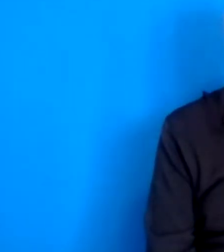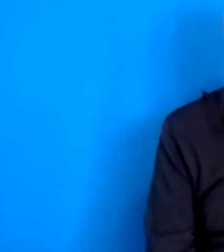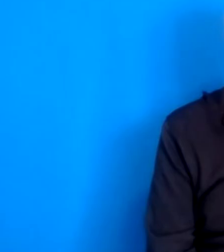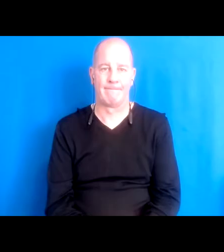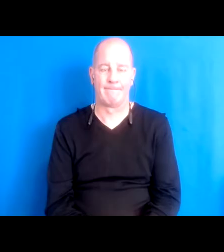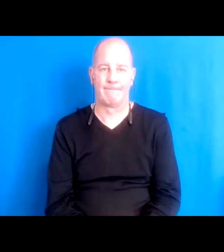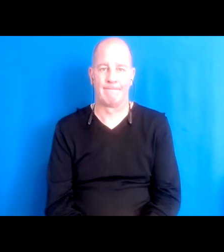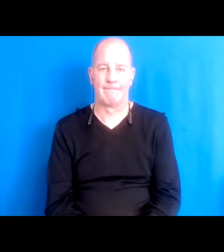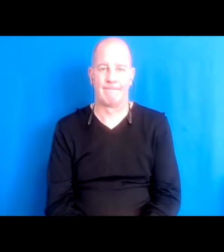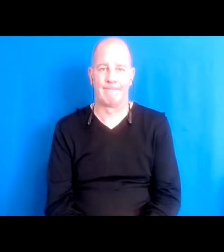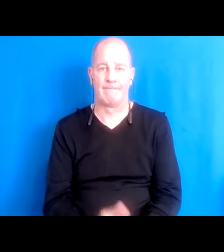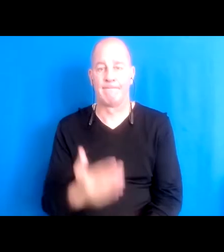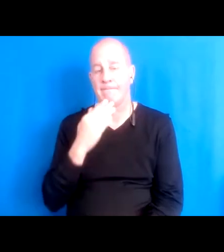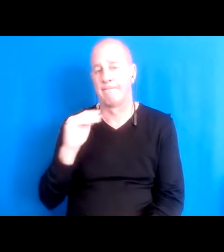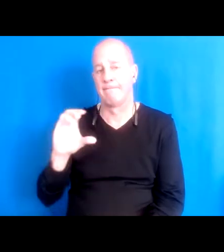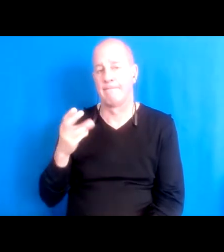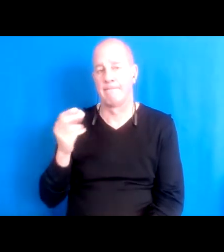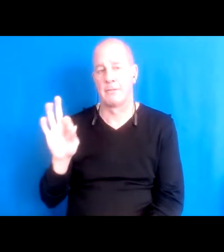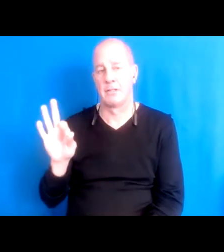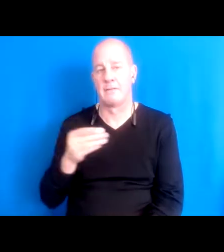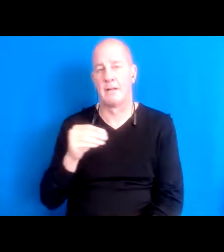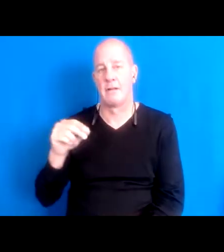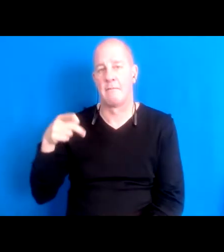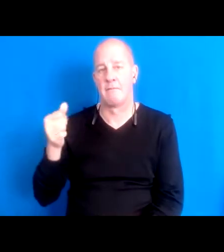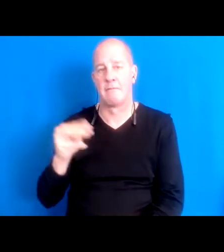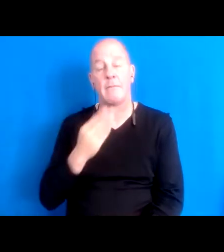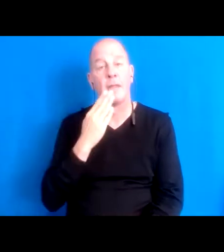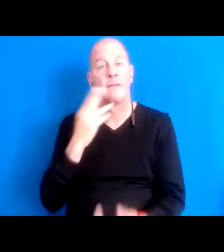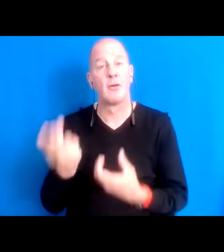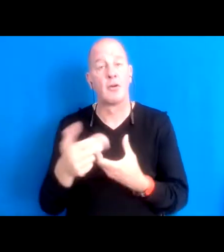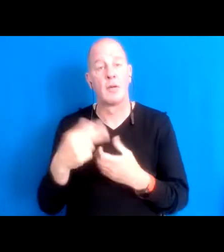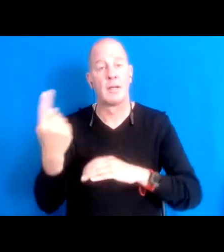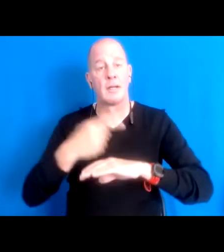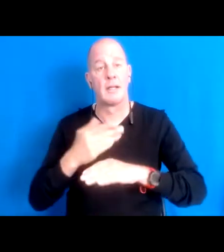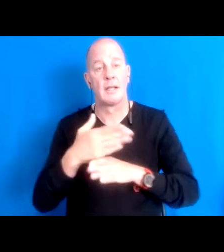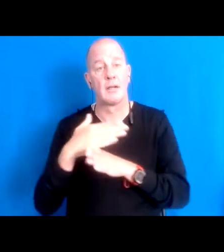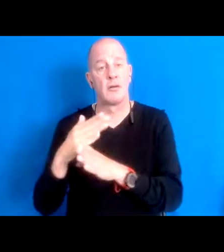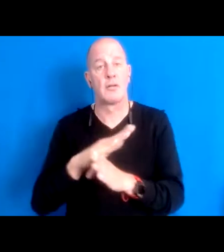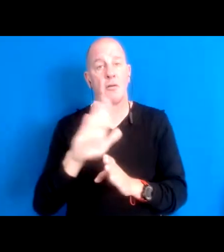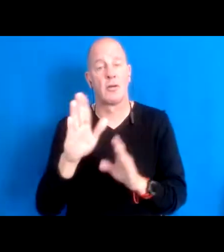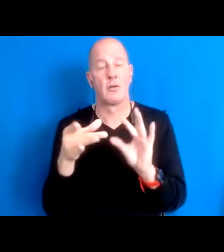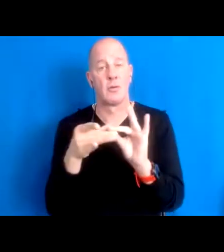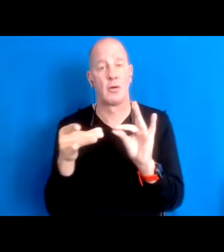15:53:01 Thank you, chief and thank you palm. Thank you for being with us and sharing those words.